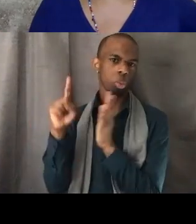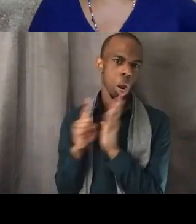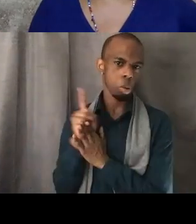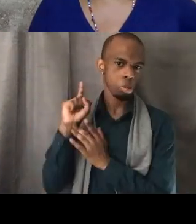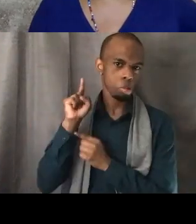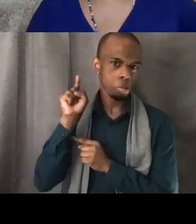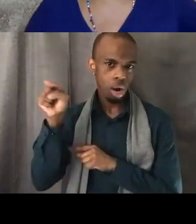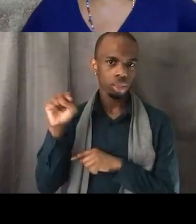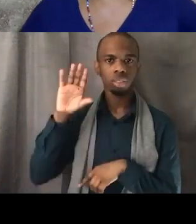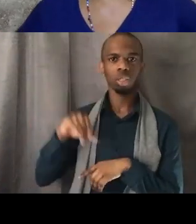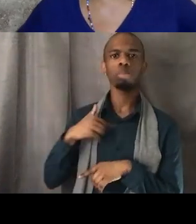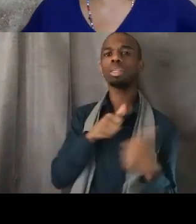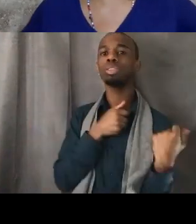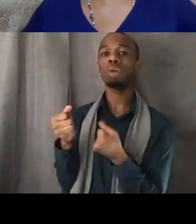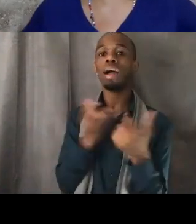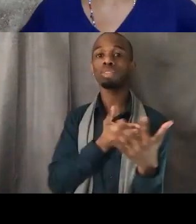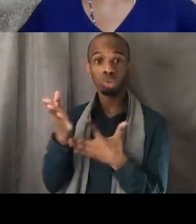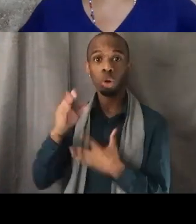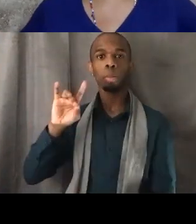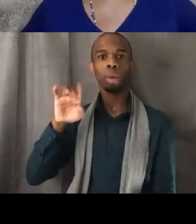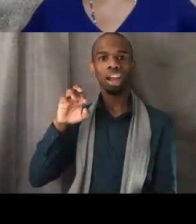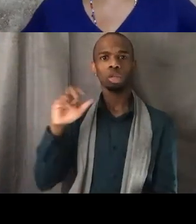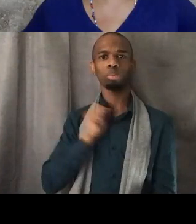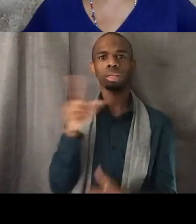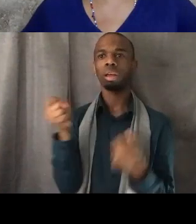through Vidor and there be signs on the side of the freeway